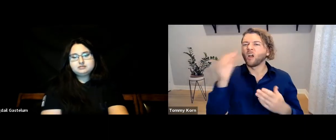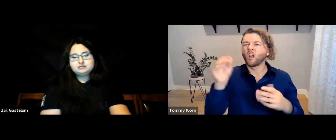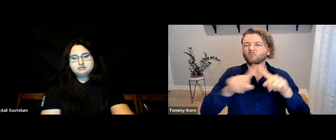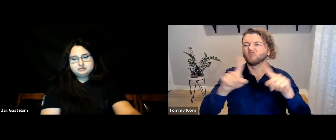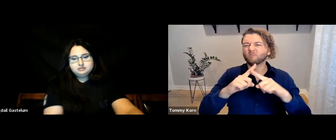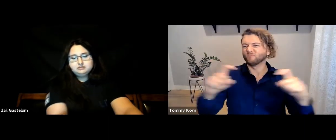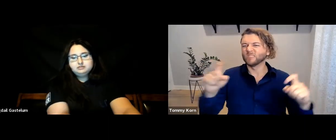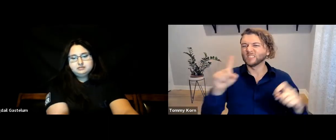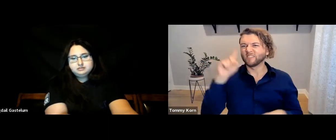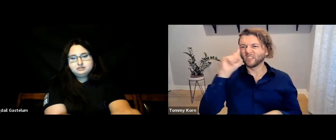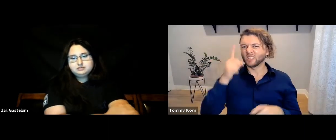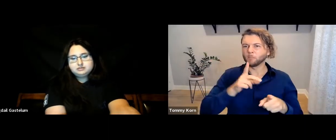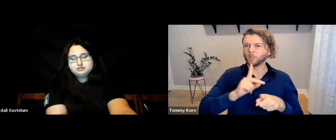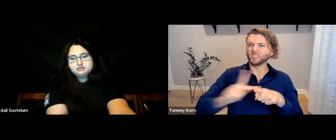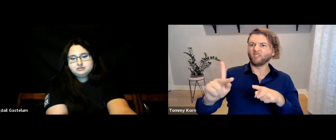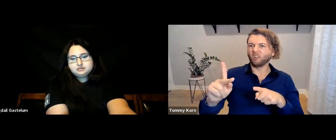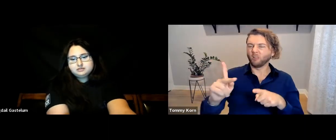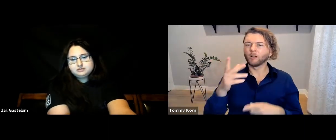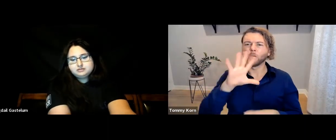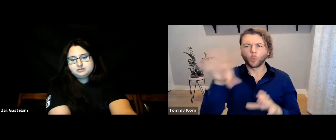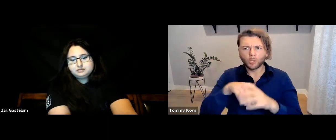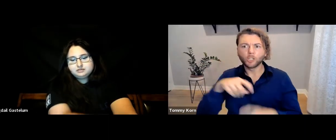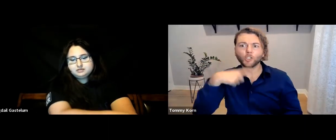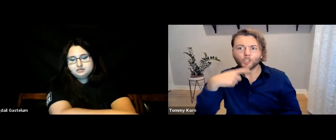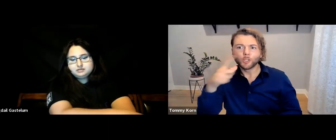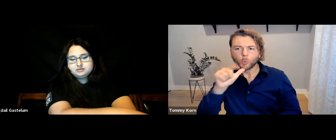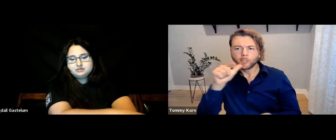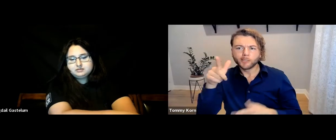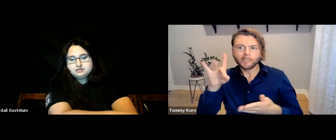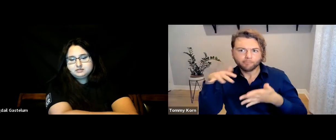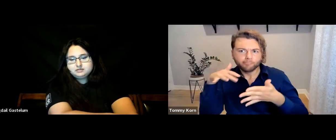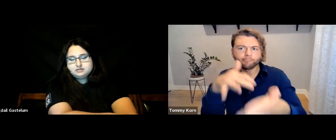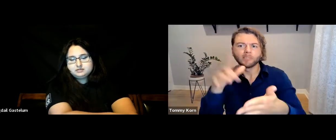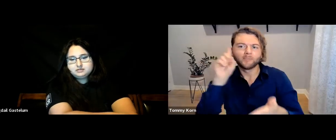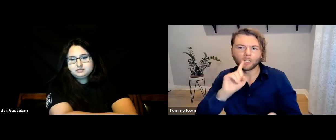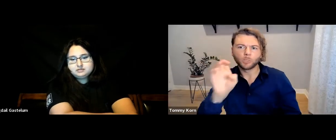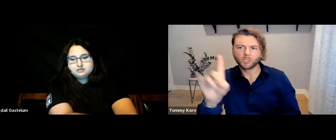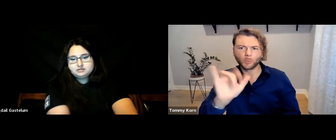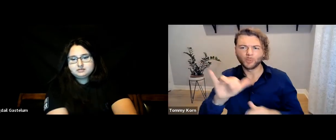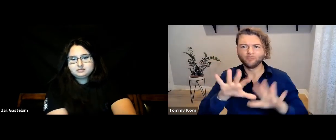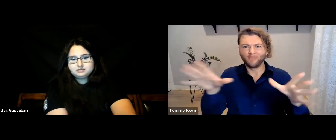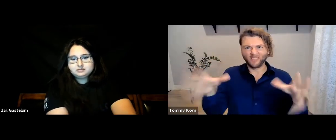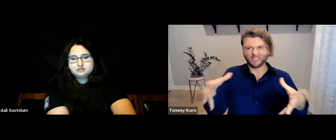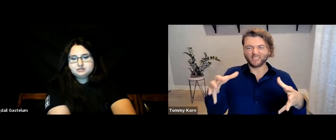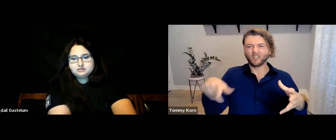and other Deaf professionals, along with hearing professionals involved in Deaf education--